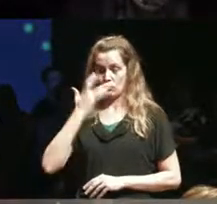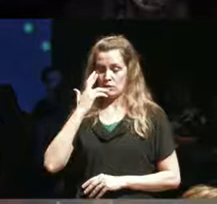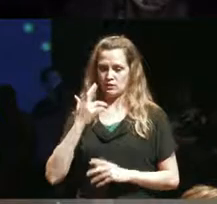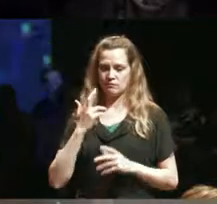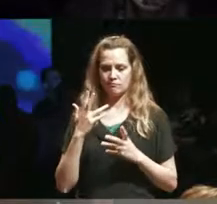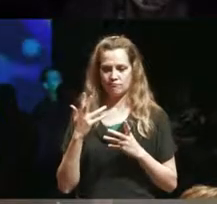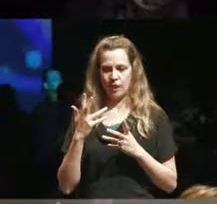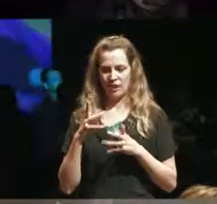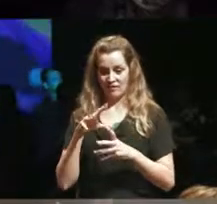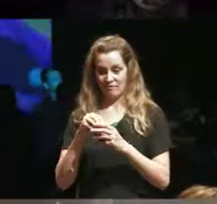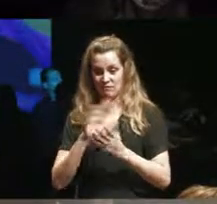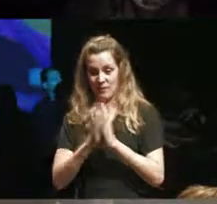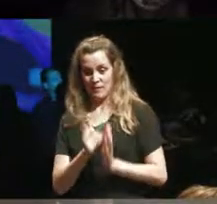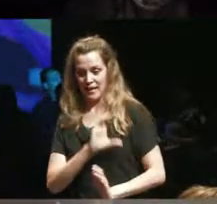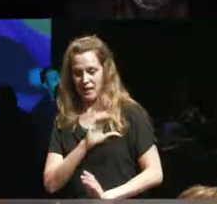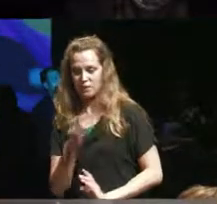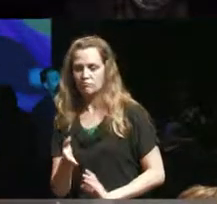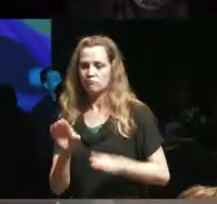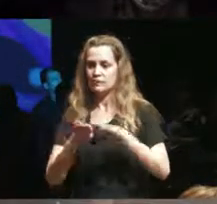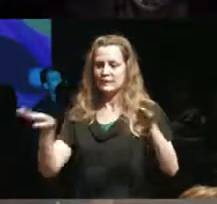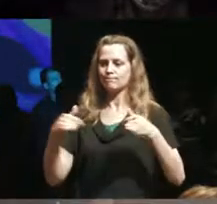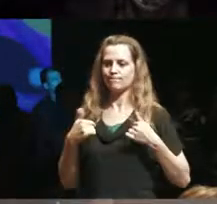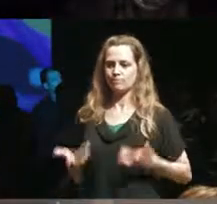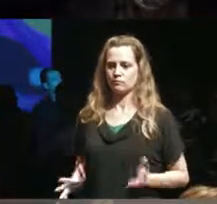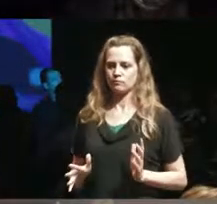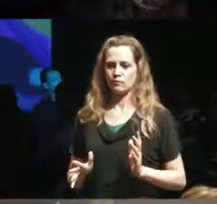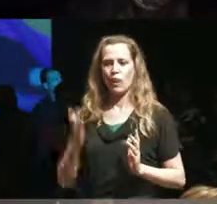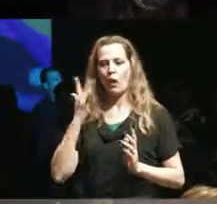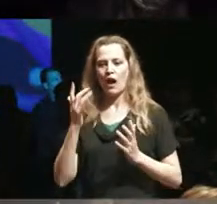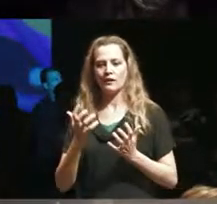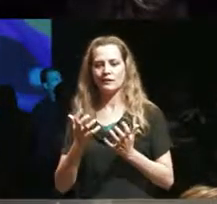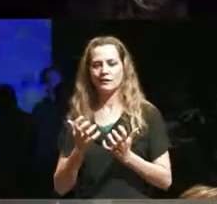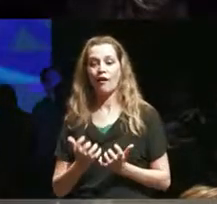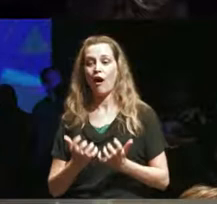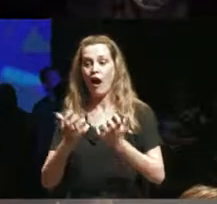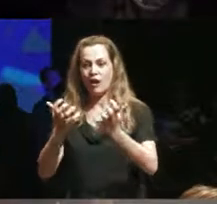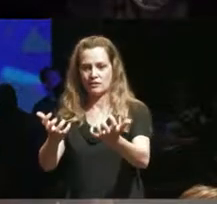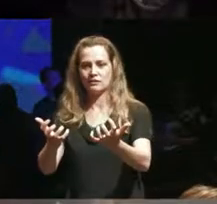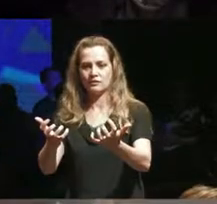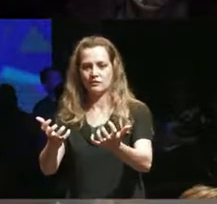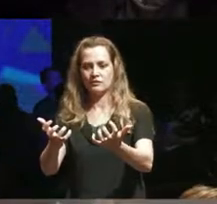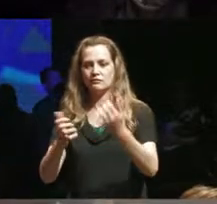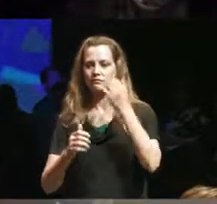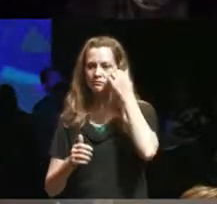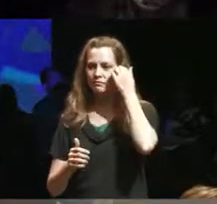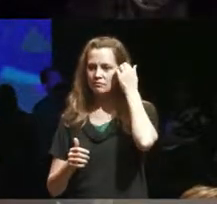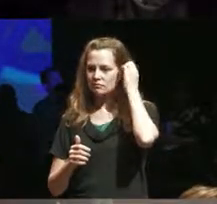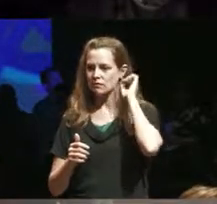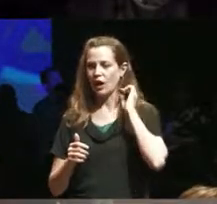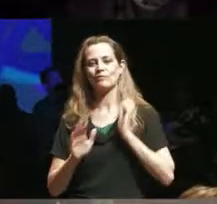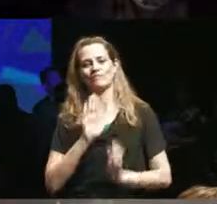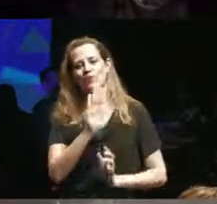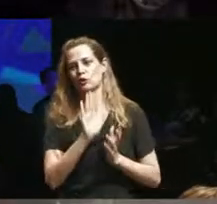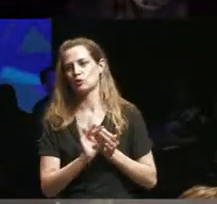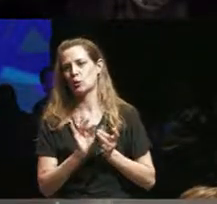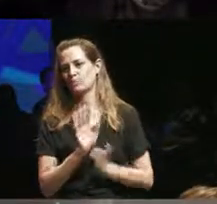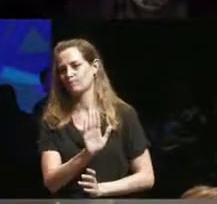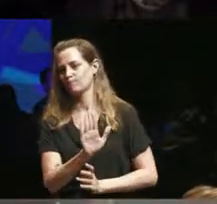at the time that the audience would would only see it as my story and be